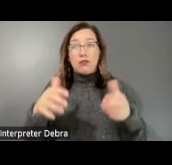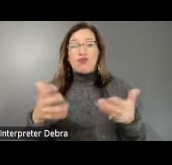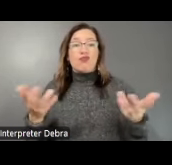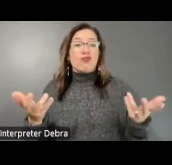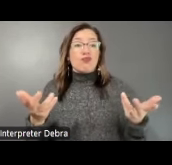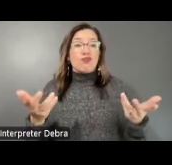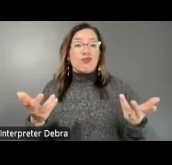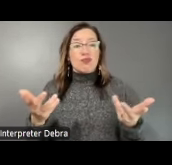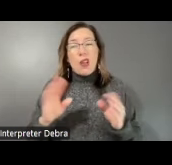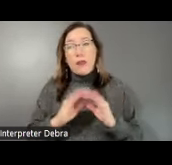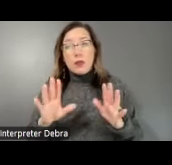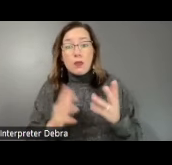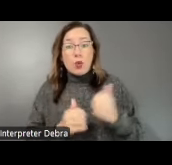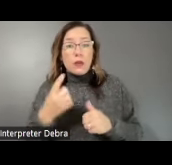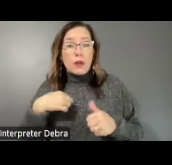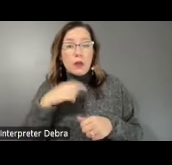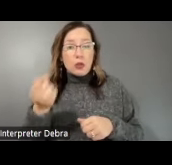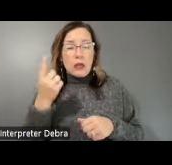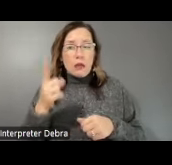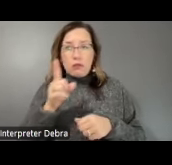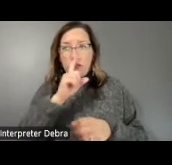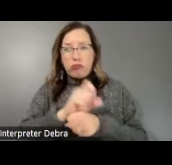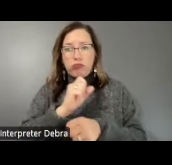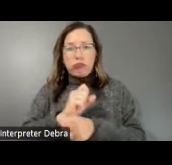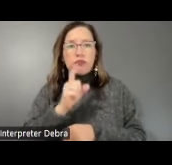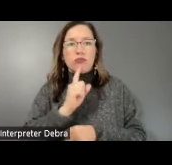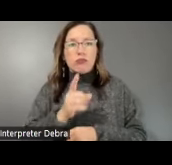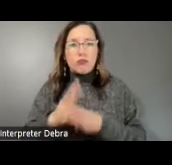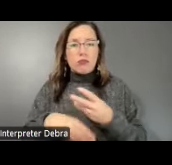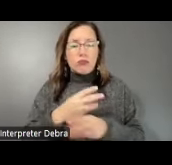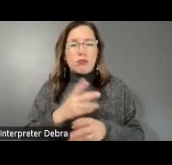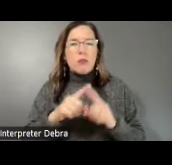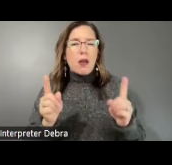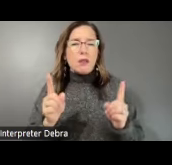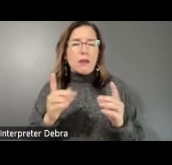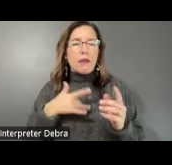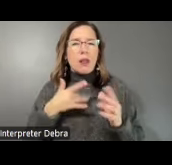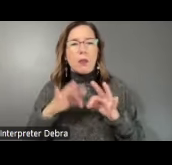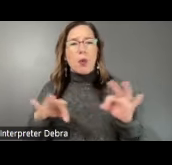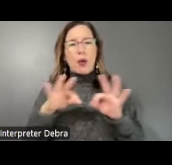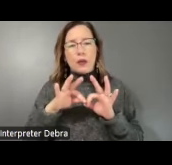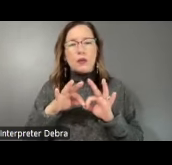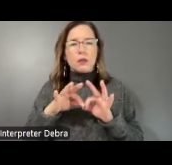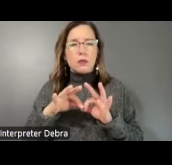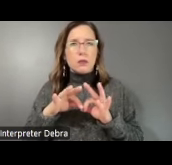most of us understand that this is a reality. But I also feel that it's important to sort of cement